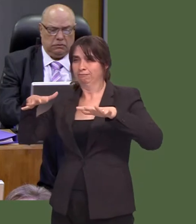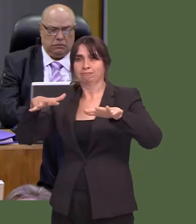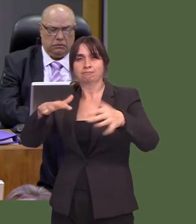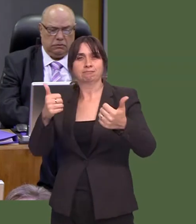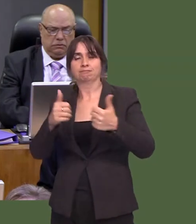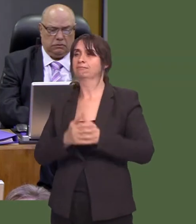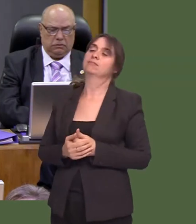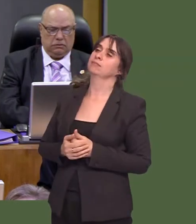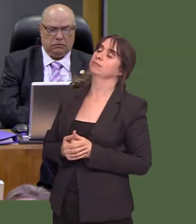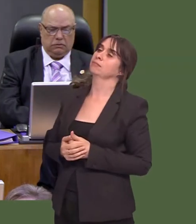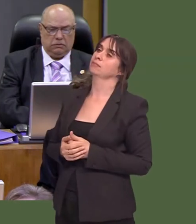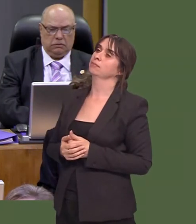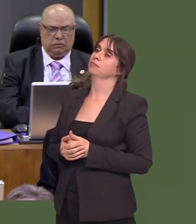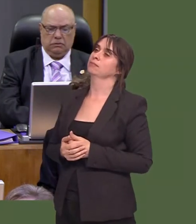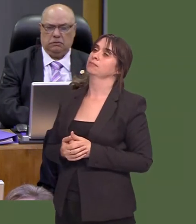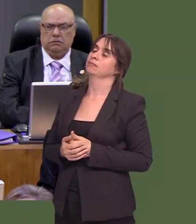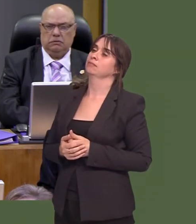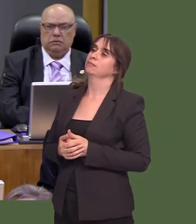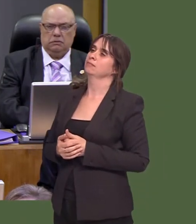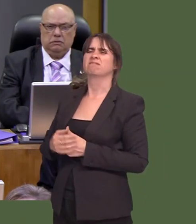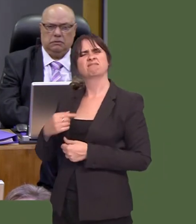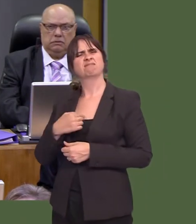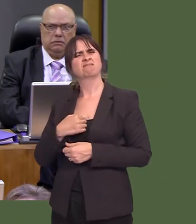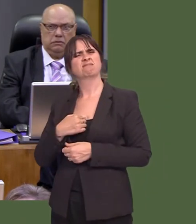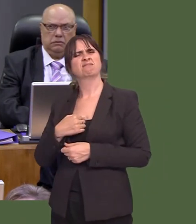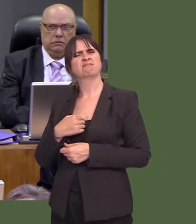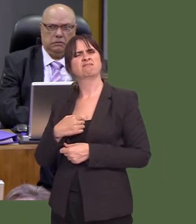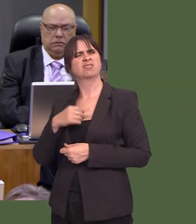One thing thatís always struck me as very peculiar is why we vote on a Thursday.